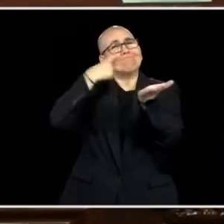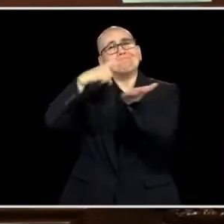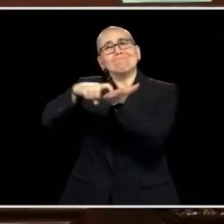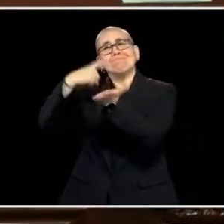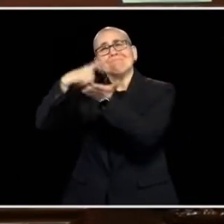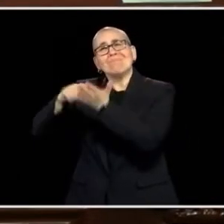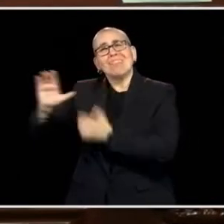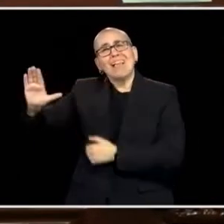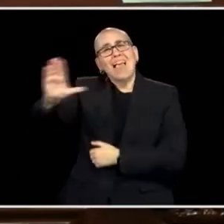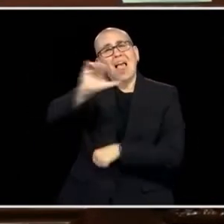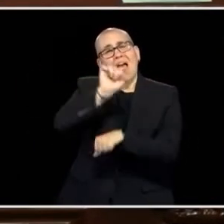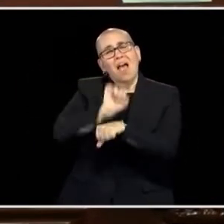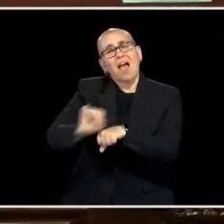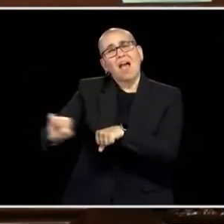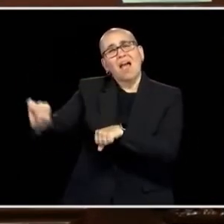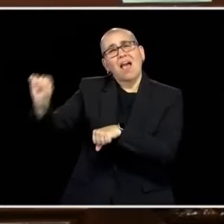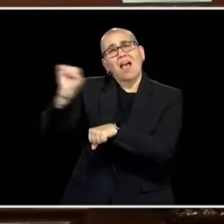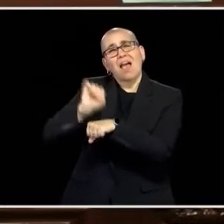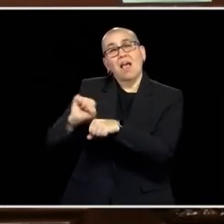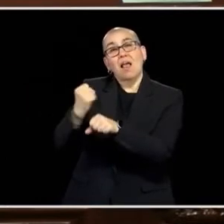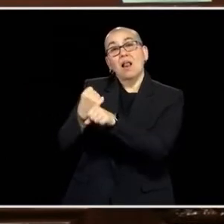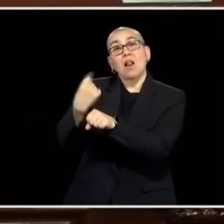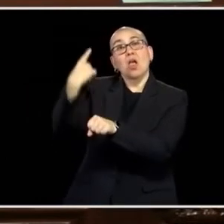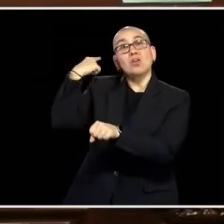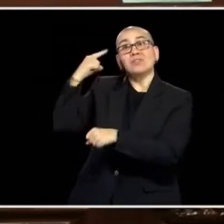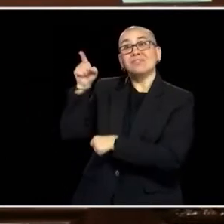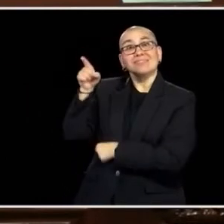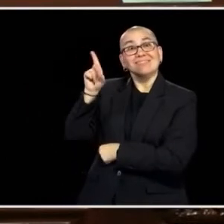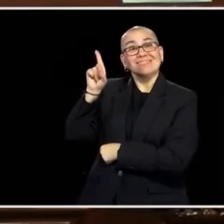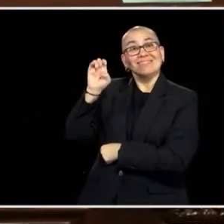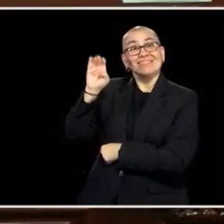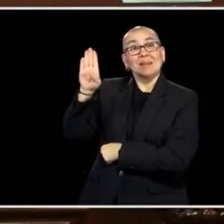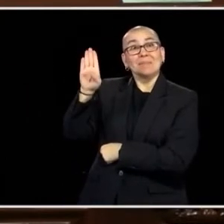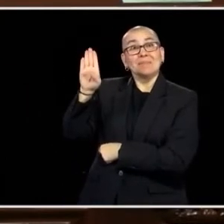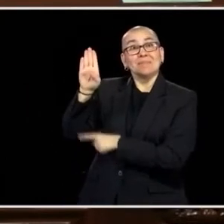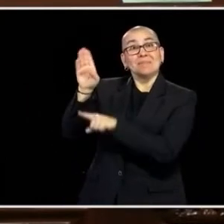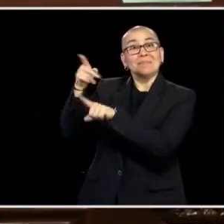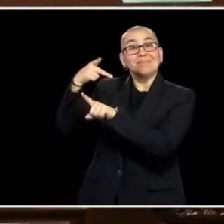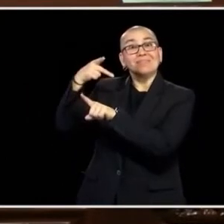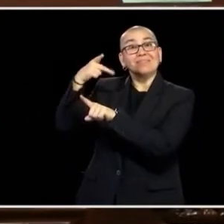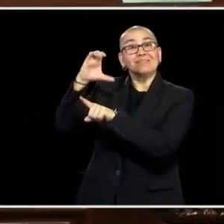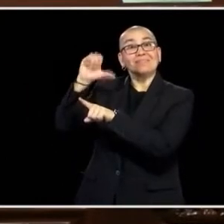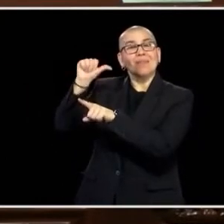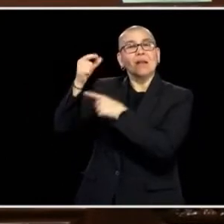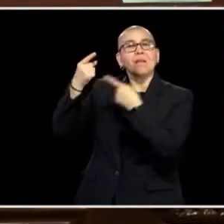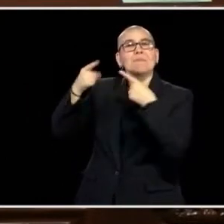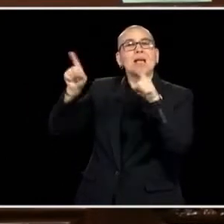WHAT YOU DID. LAST YEAR, WE FINALLY GAVE DEB AND ANOTHER PERSONAL CARE ASSISTANTS A RAISE.